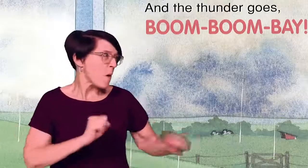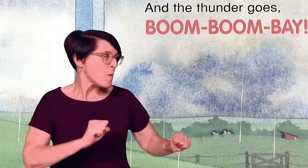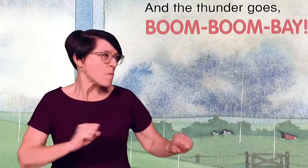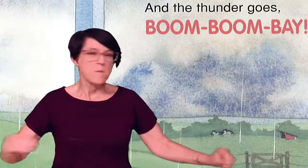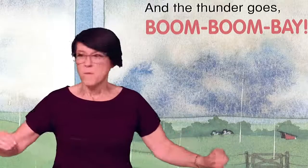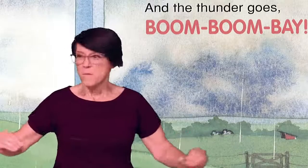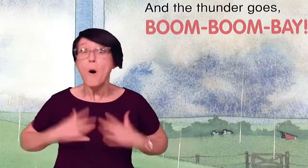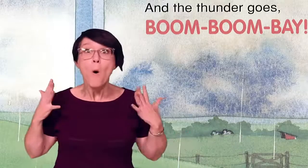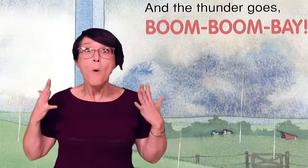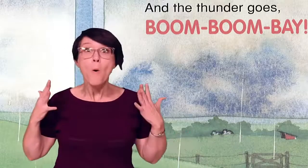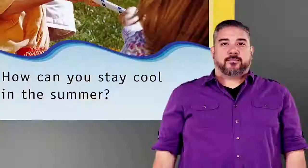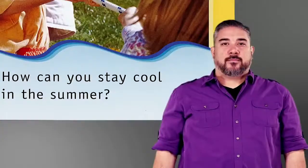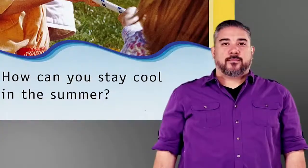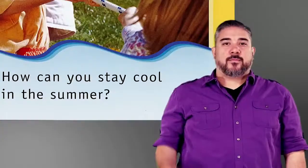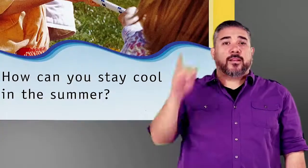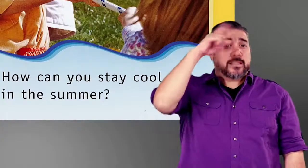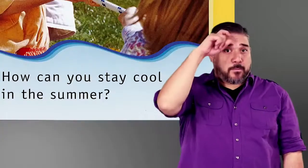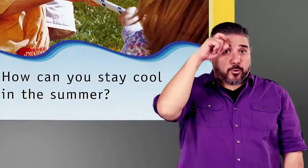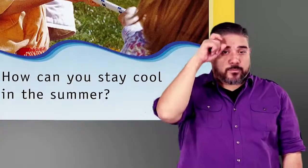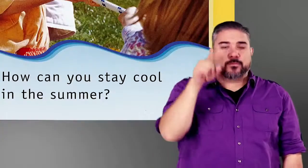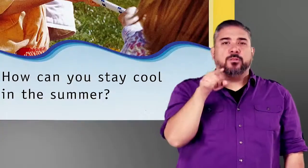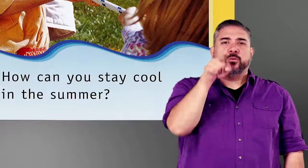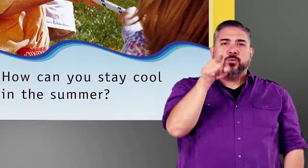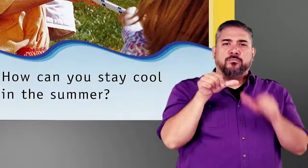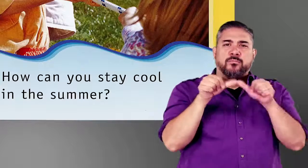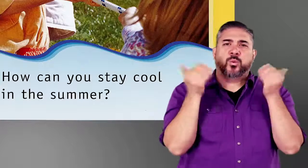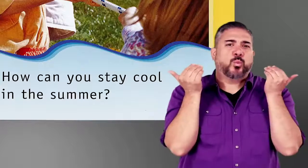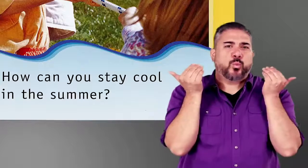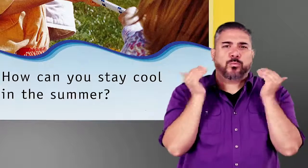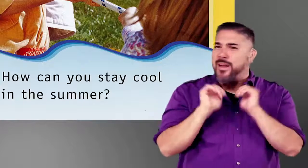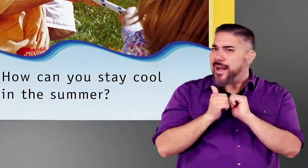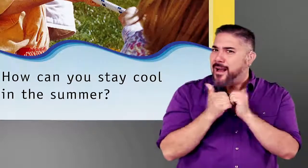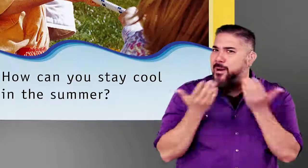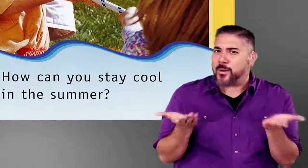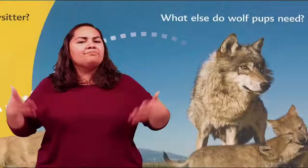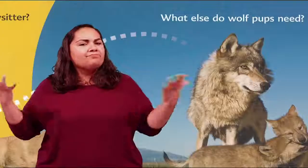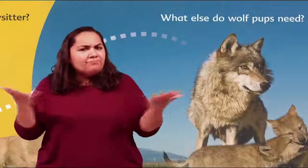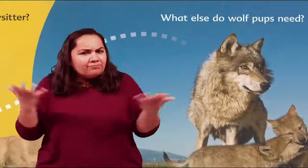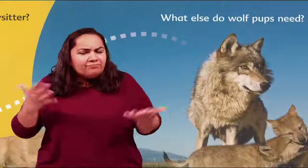boom boom bae how can you stay cool in